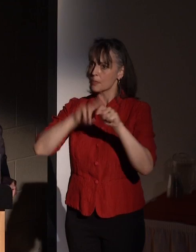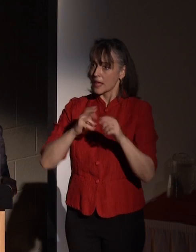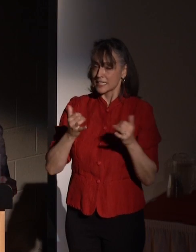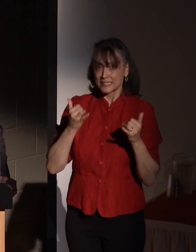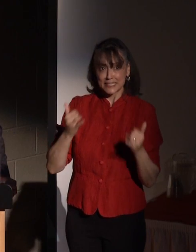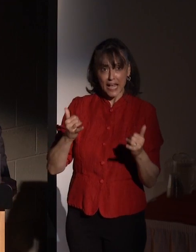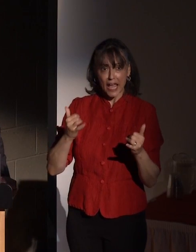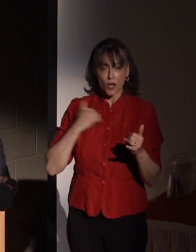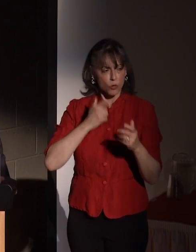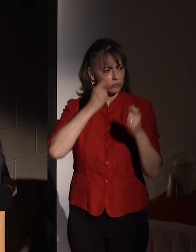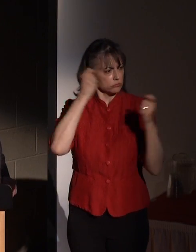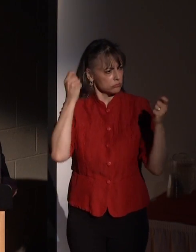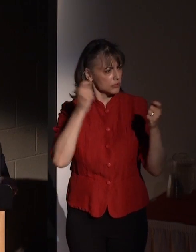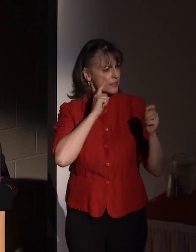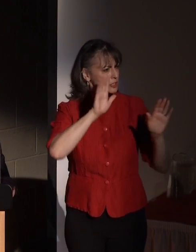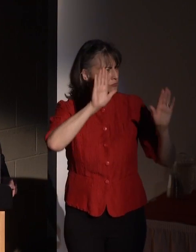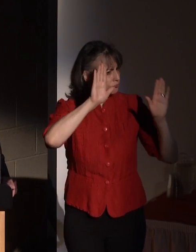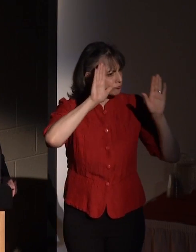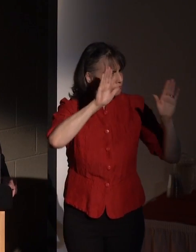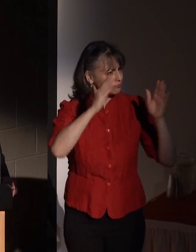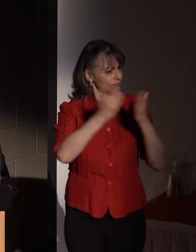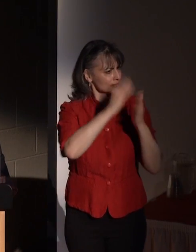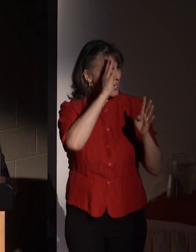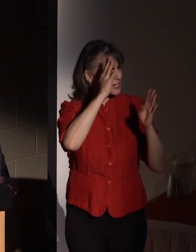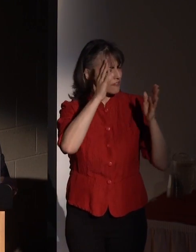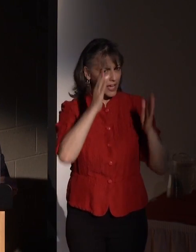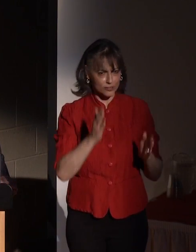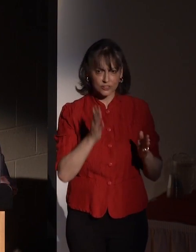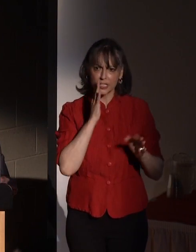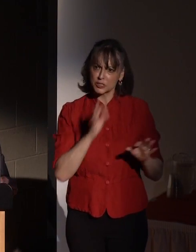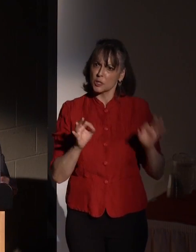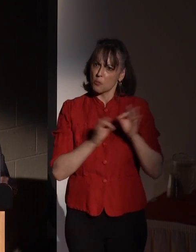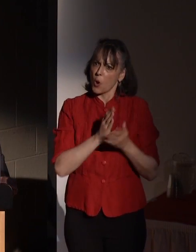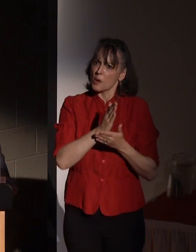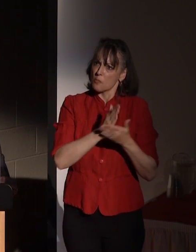these extraordinary innovators plays an important role in